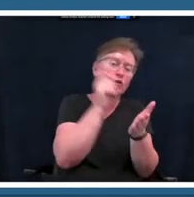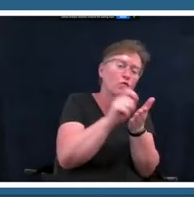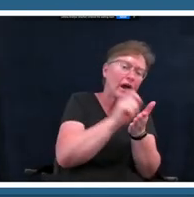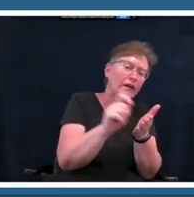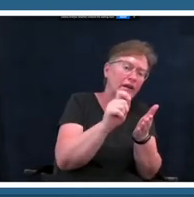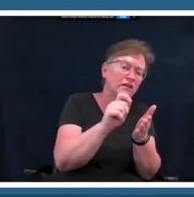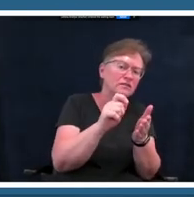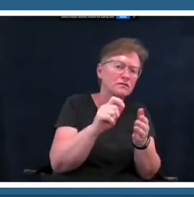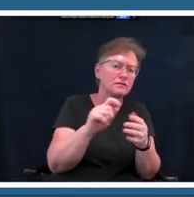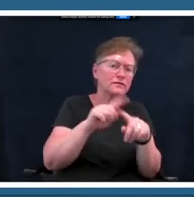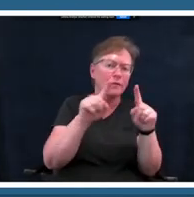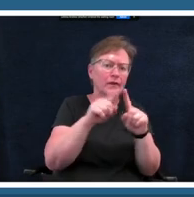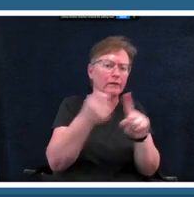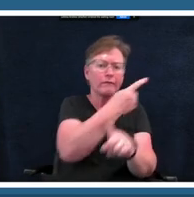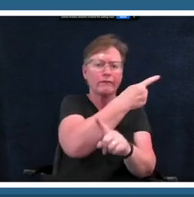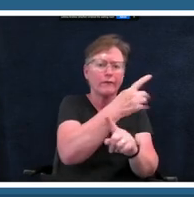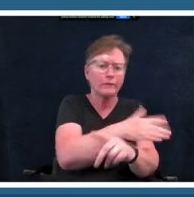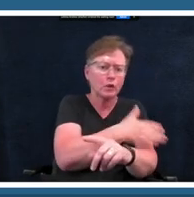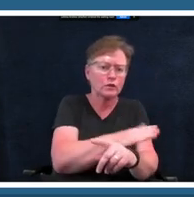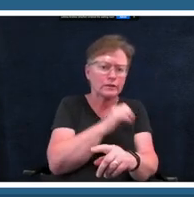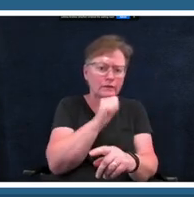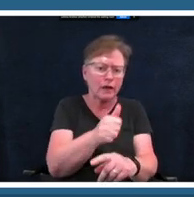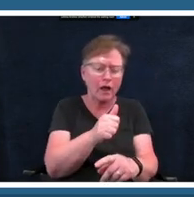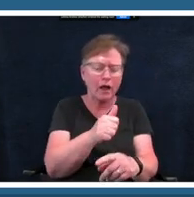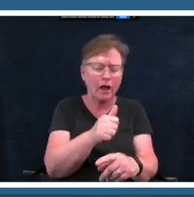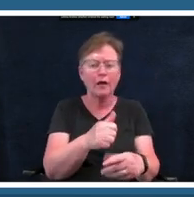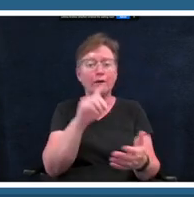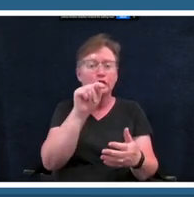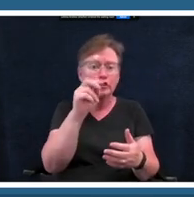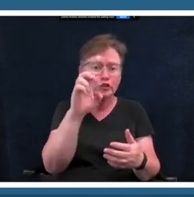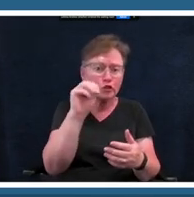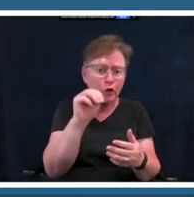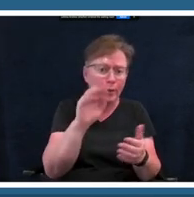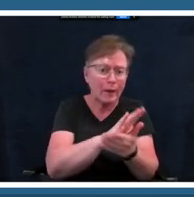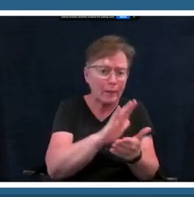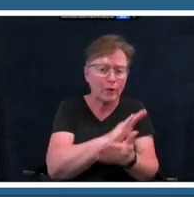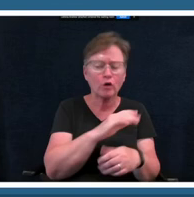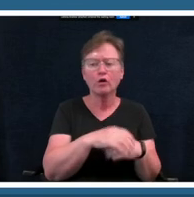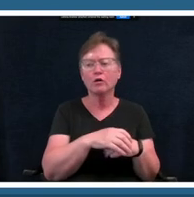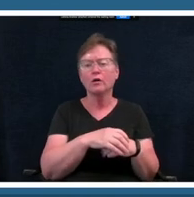maybe it's a term paper maybe it's a